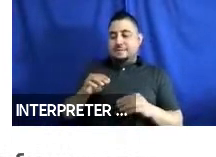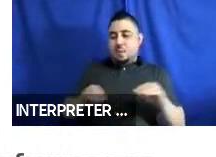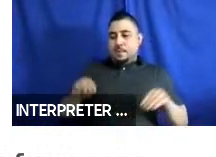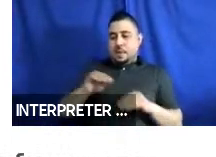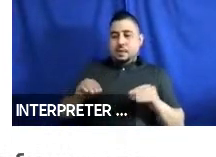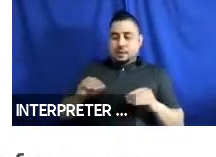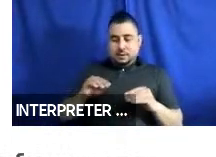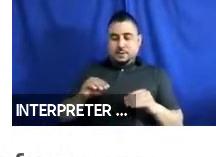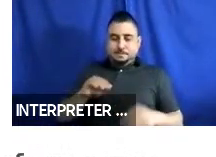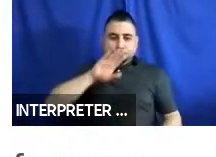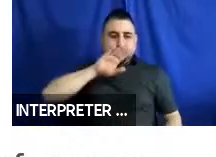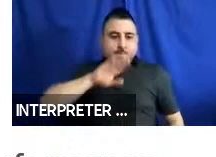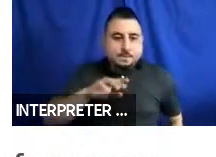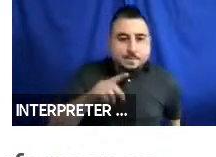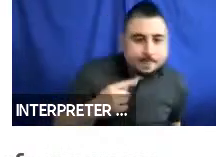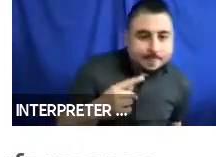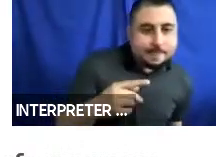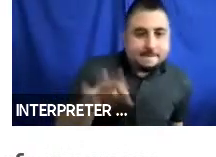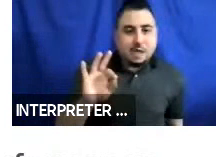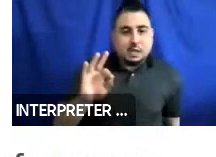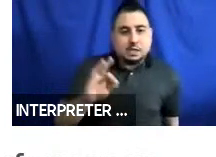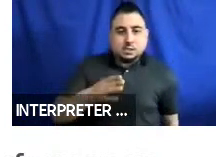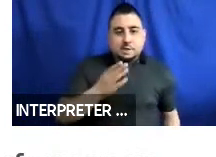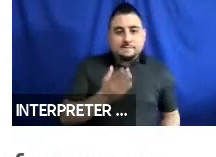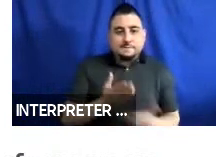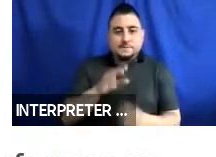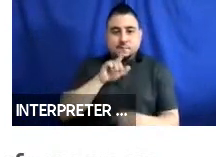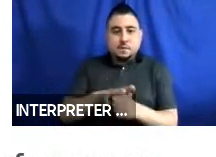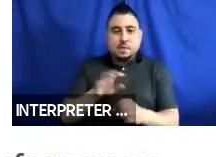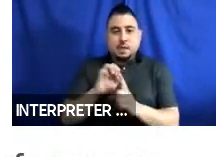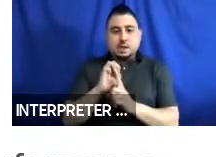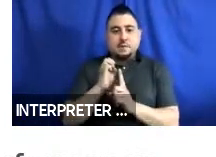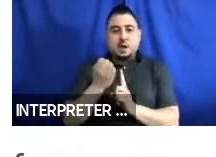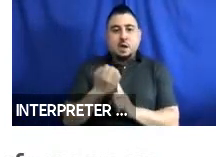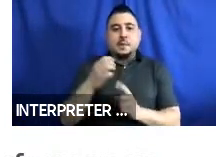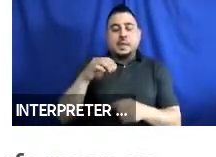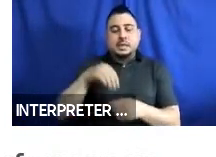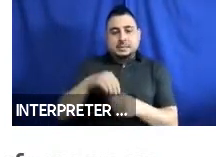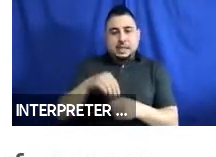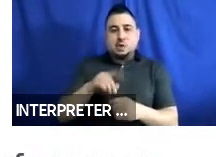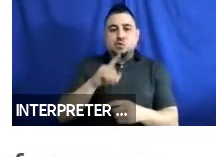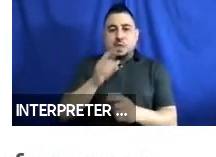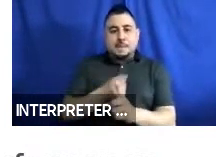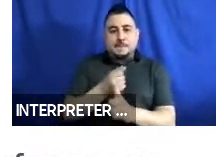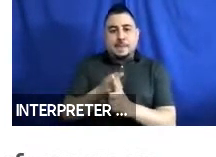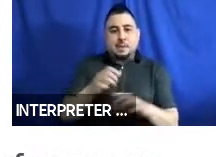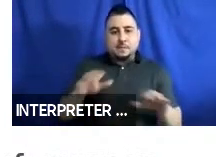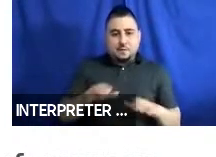The findings confirm that the interior environment of the vehicle, really impacted performance.